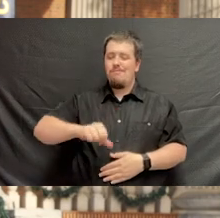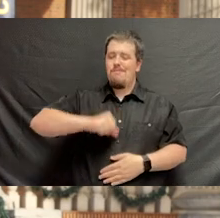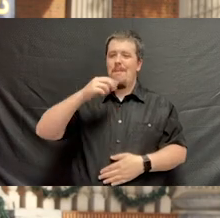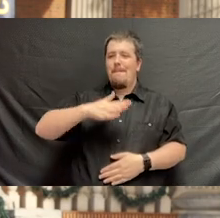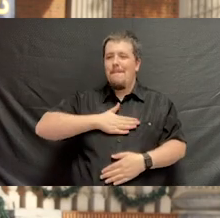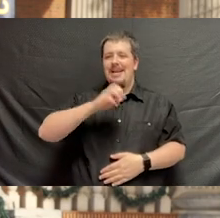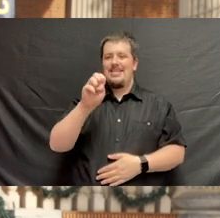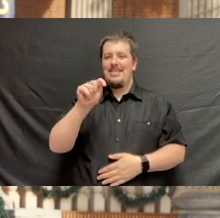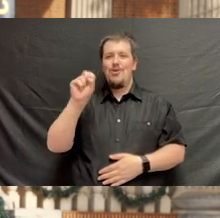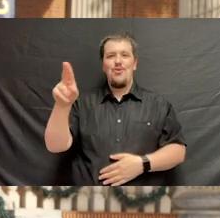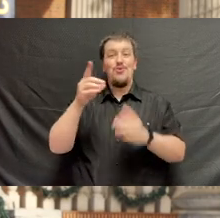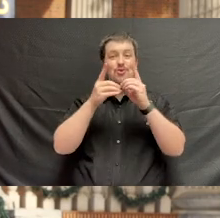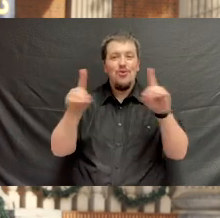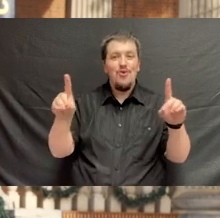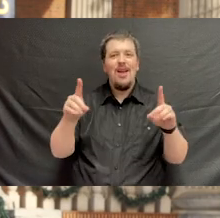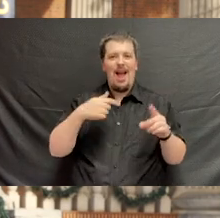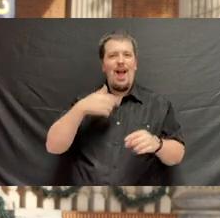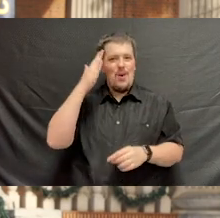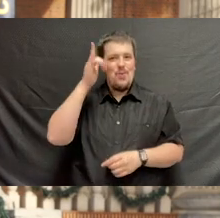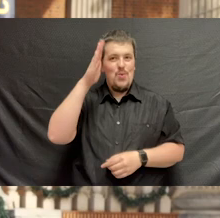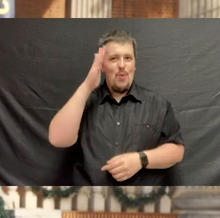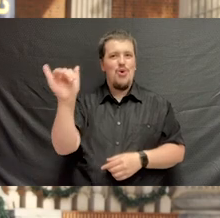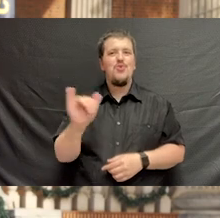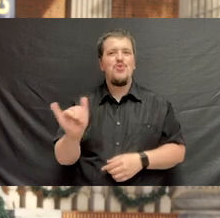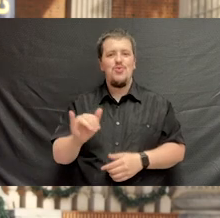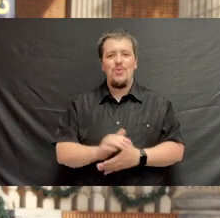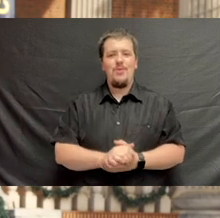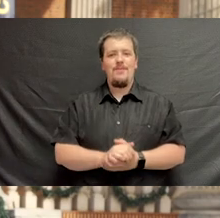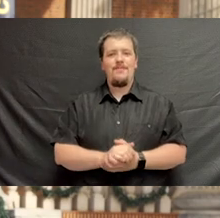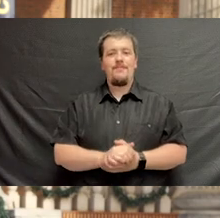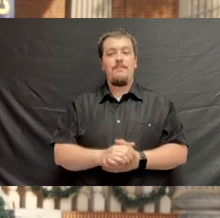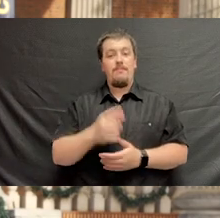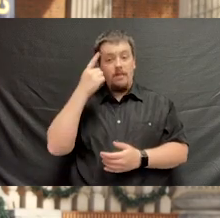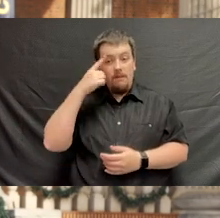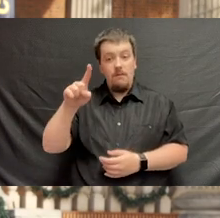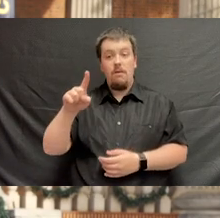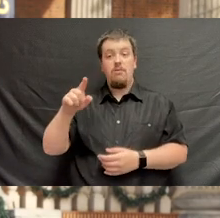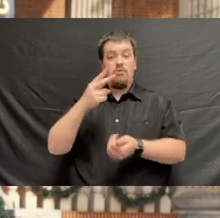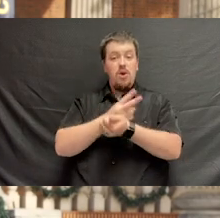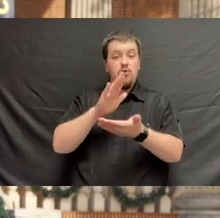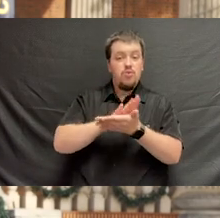I'm proud of my ETSU graduate degree, as I know you will be. On behalf of the graduate school staff